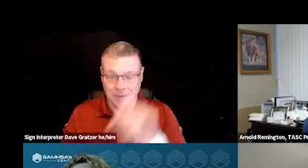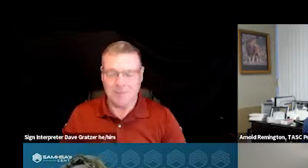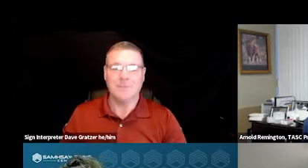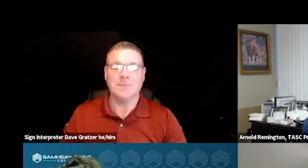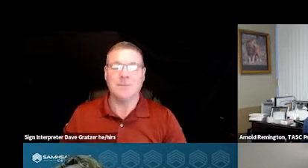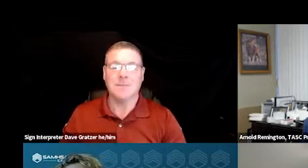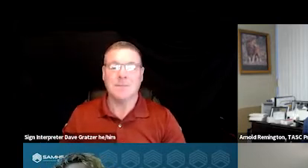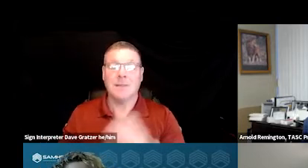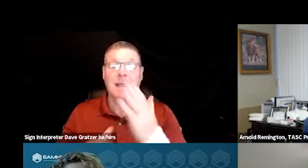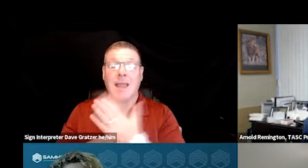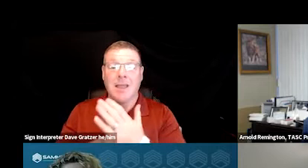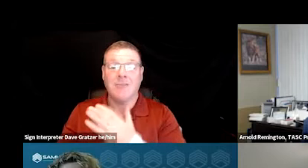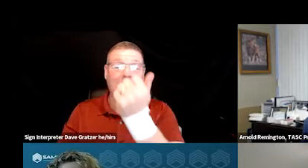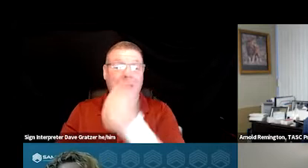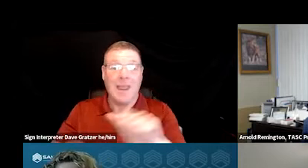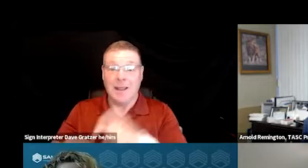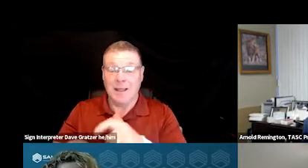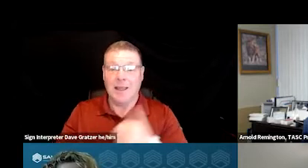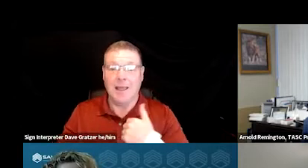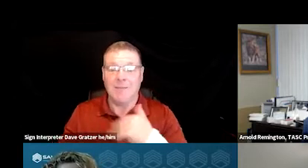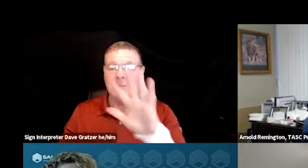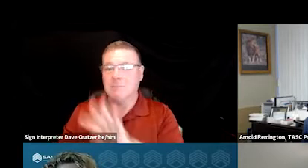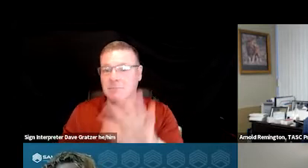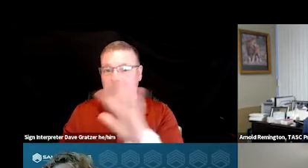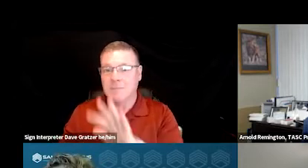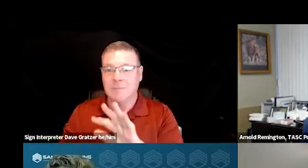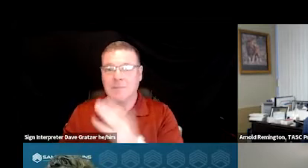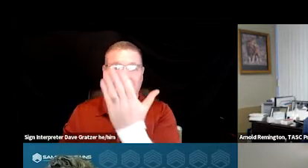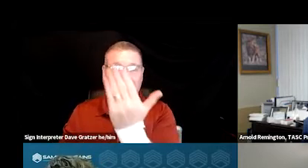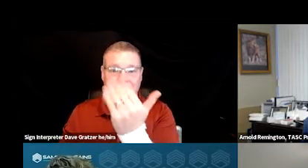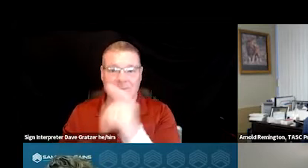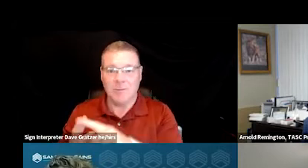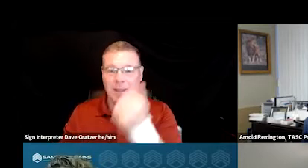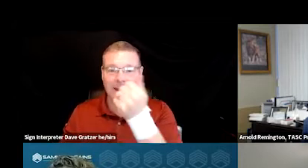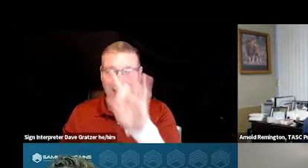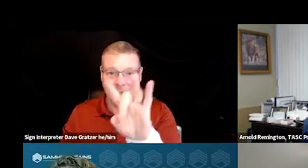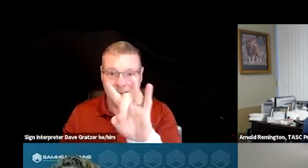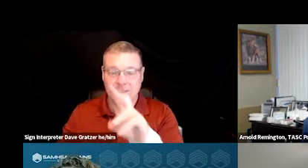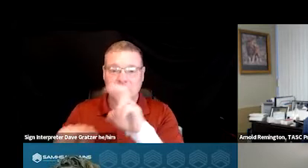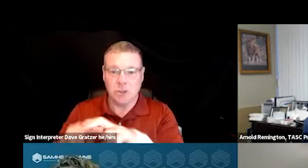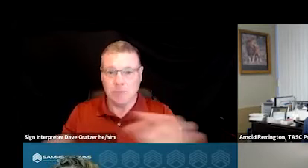On average at any given time, we have somewhere between 15 and 18 of those chairs filled.